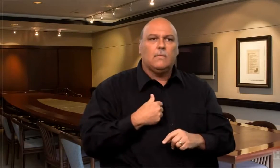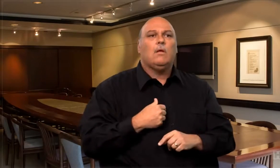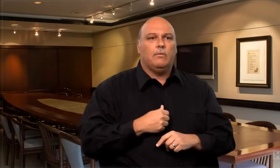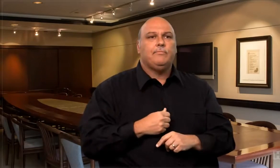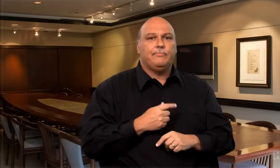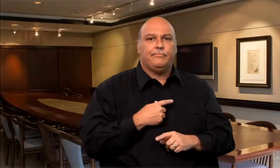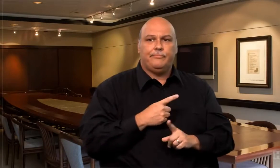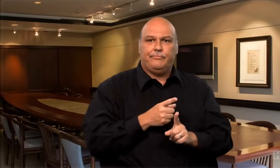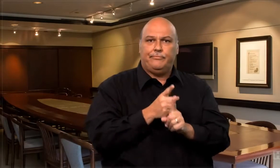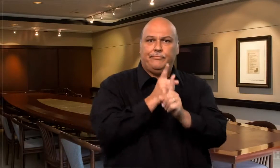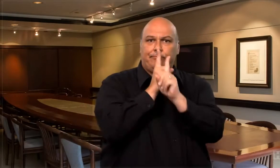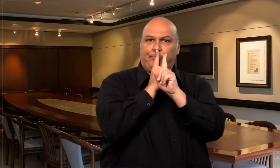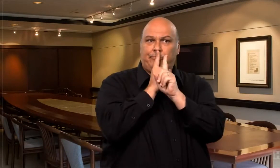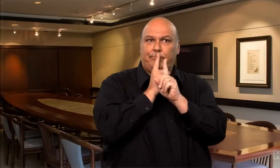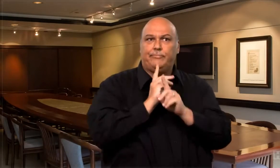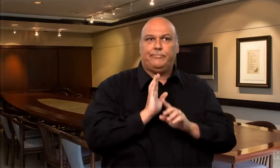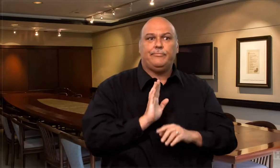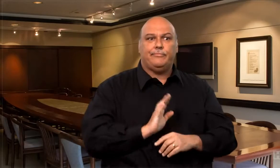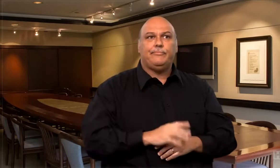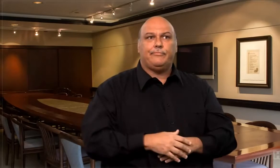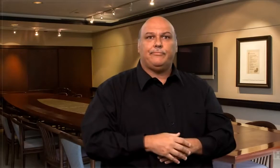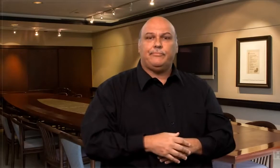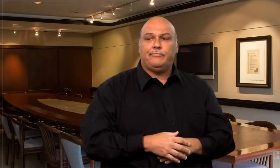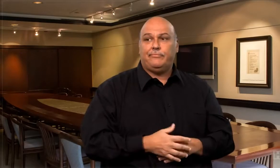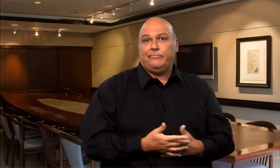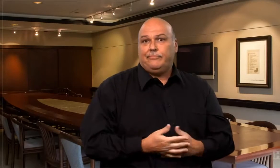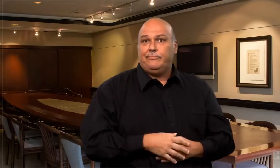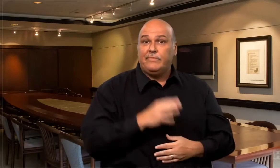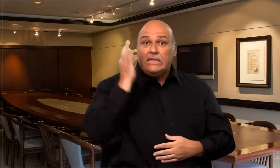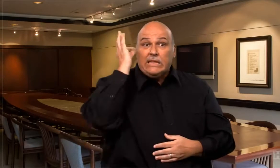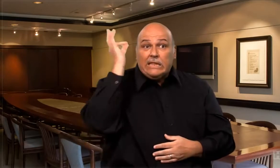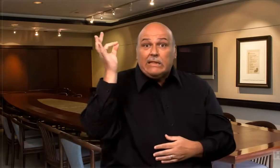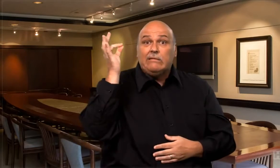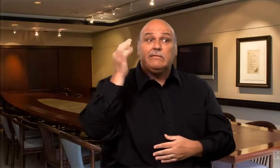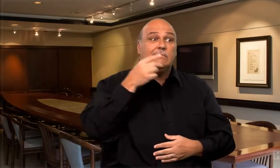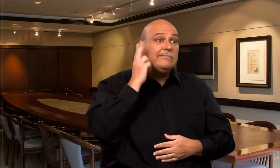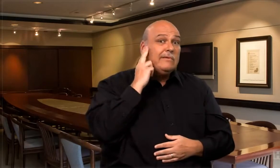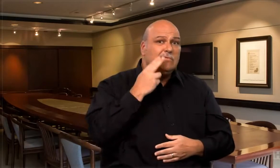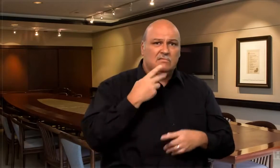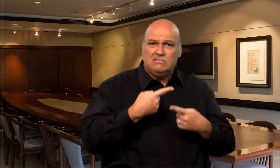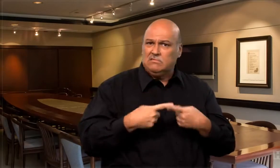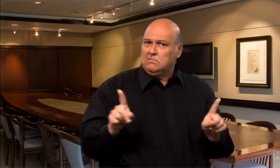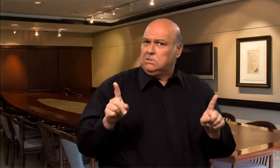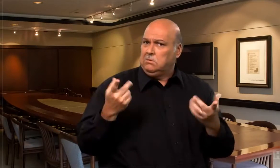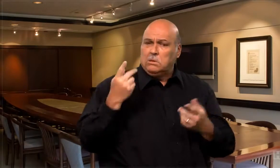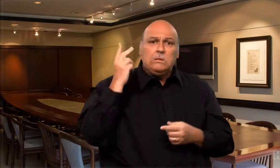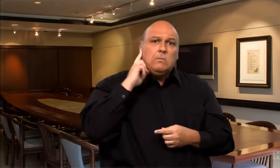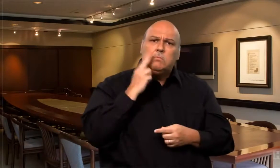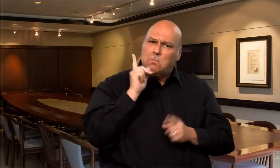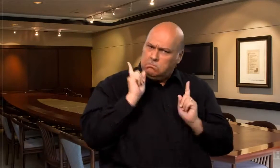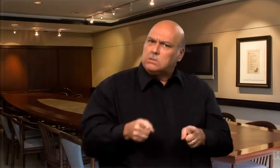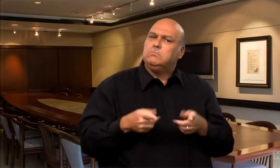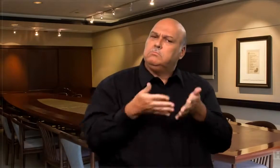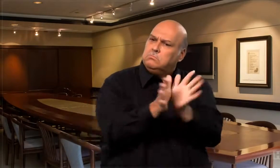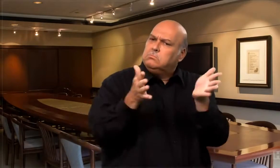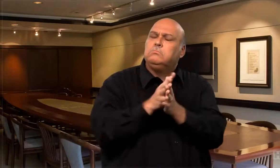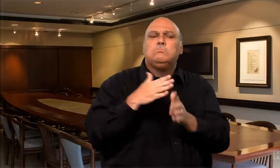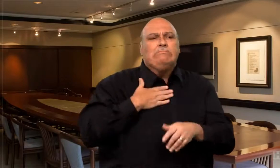as inconspicuous as possible just like Juan. I nodded... and thought to myself how different hearing and Deaf people are when it comes to apologizing for tardiness. In Deaf culture,